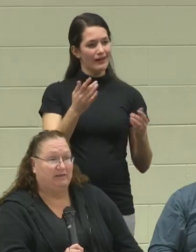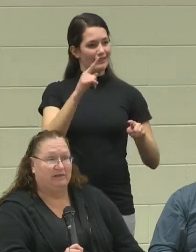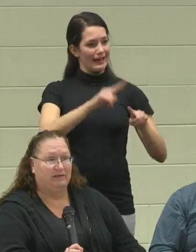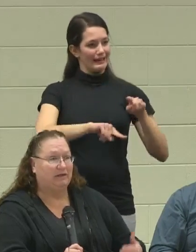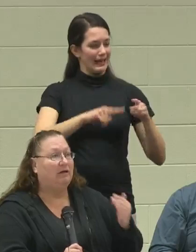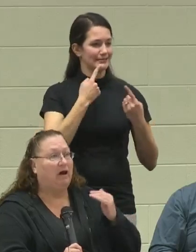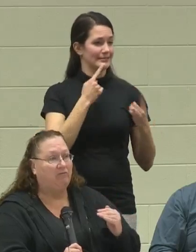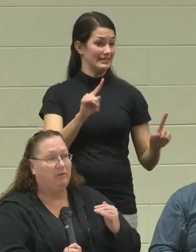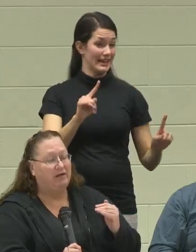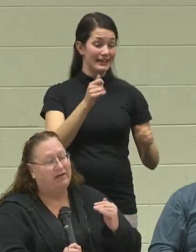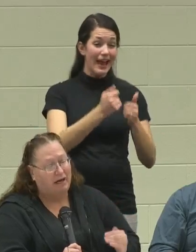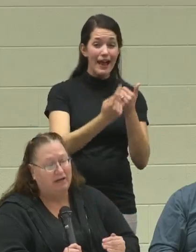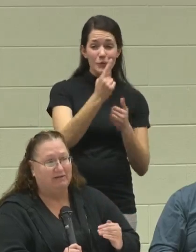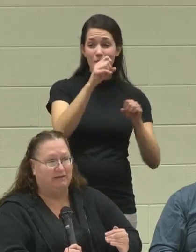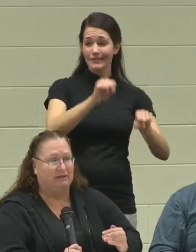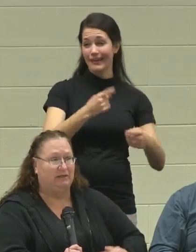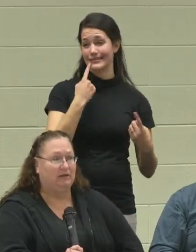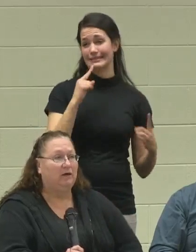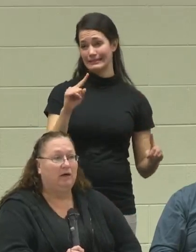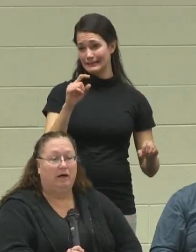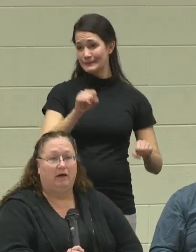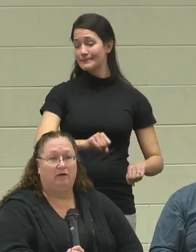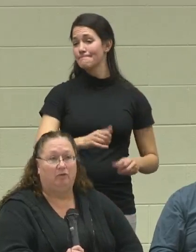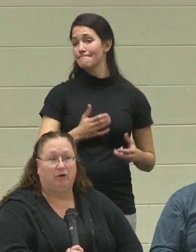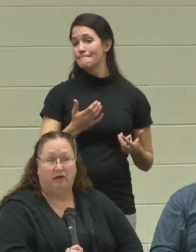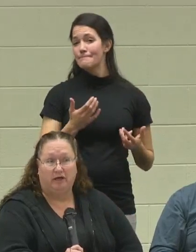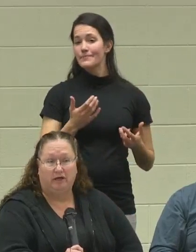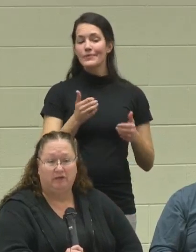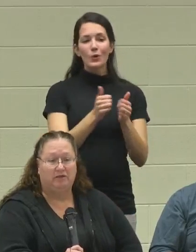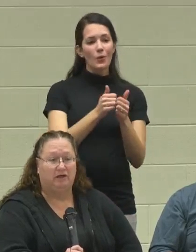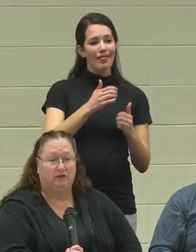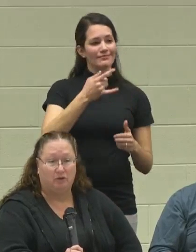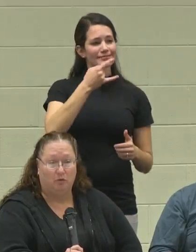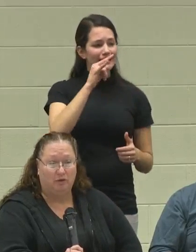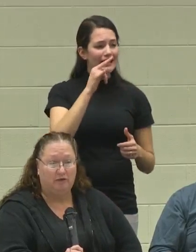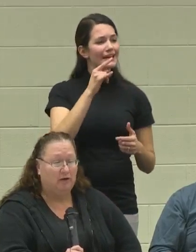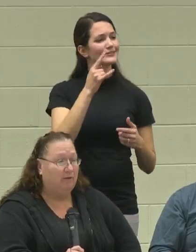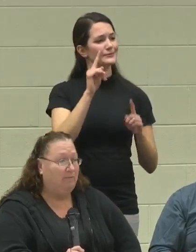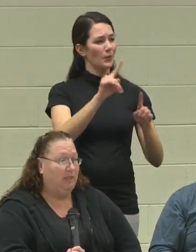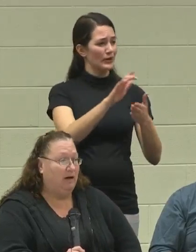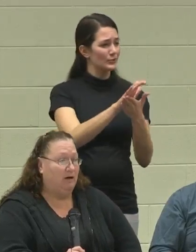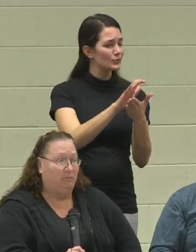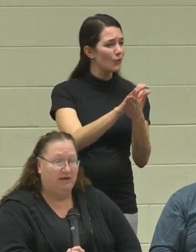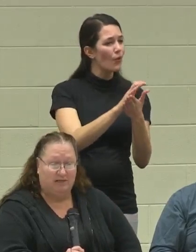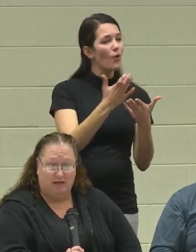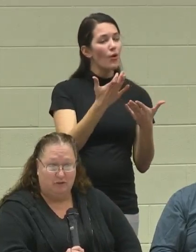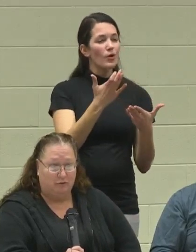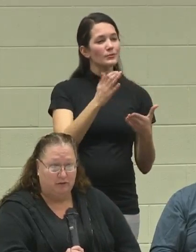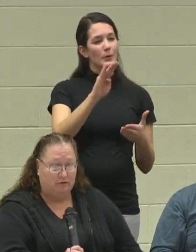succeed. Everybody can succeed and with our kids and the schooling, Big Sandy School District